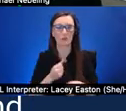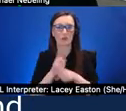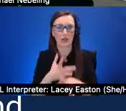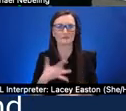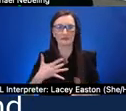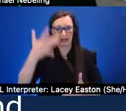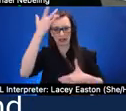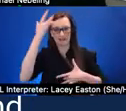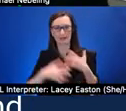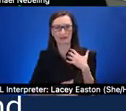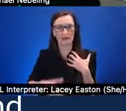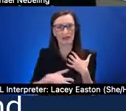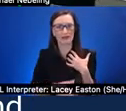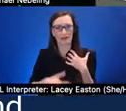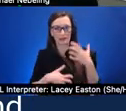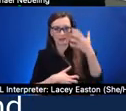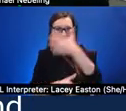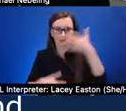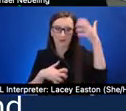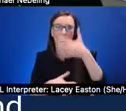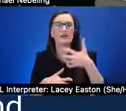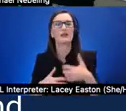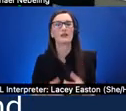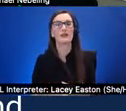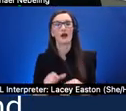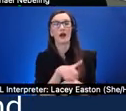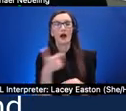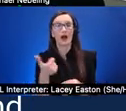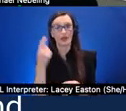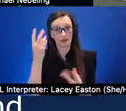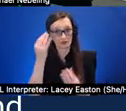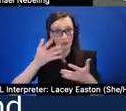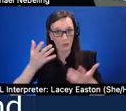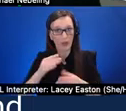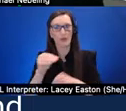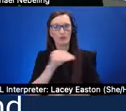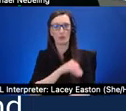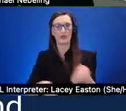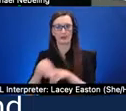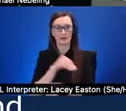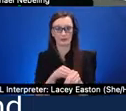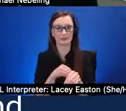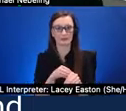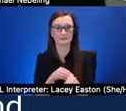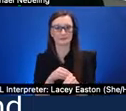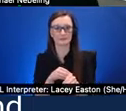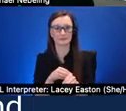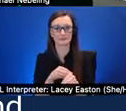the way it makes them feel mobility thinking about movement and um you know control hand controllers